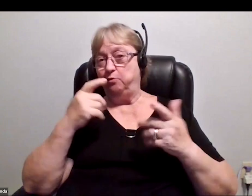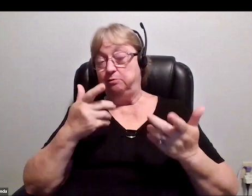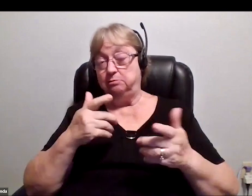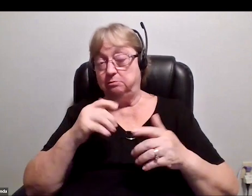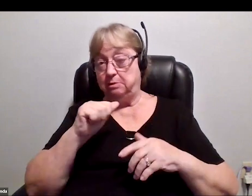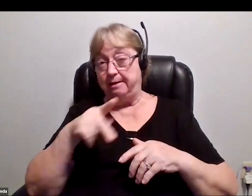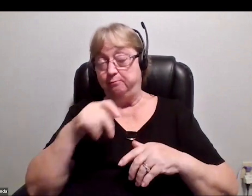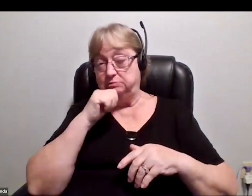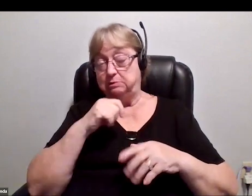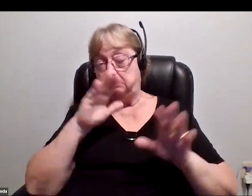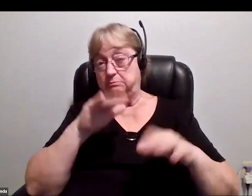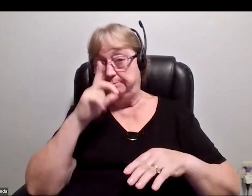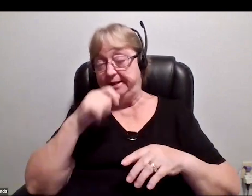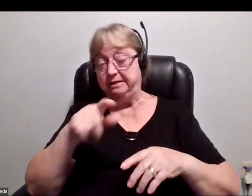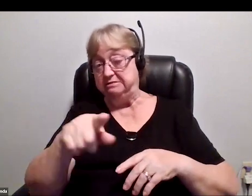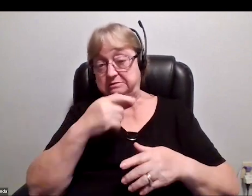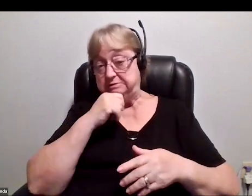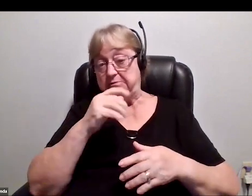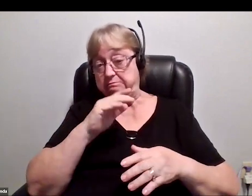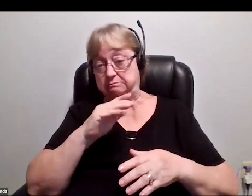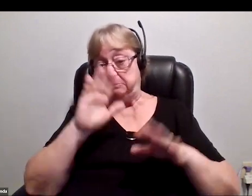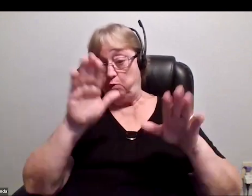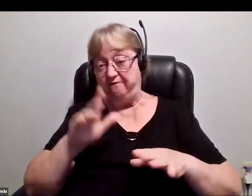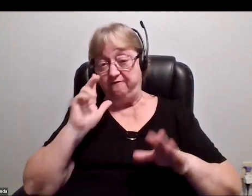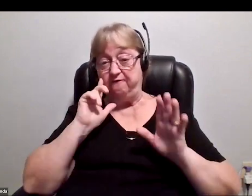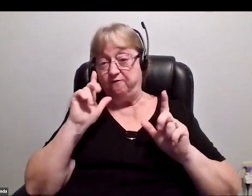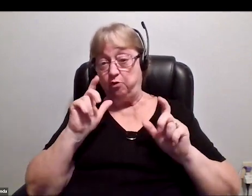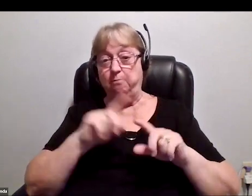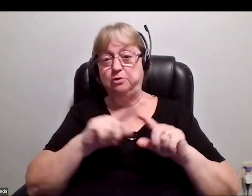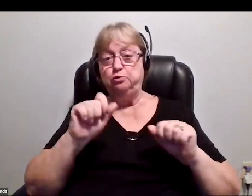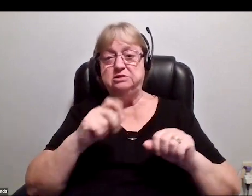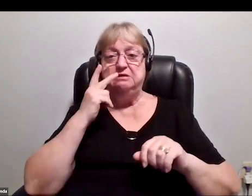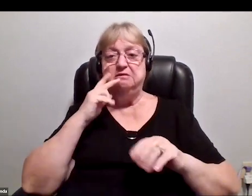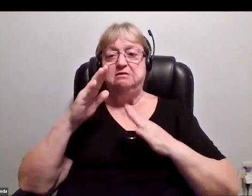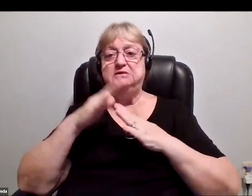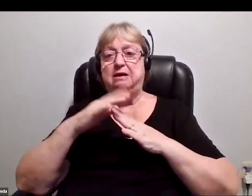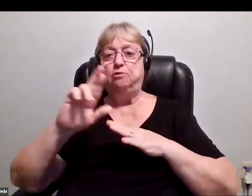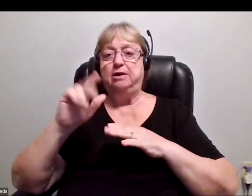is not super remarkable at all. You can see in the top right the edge of the curvature of the Earth.